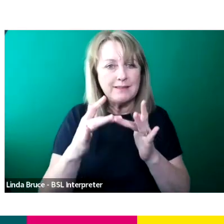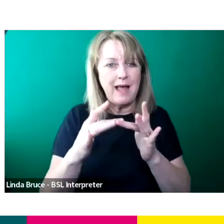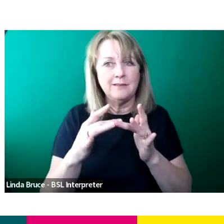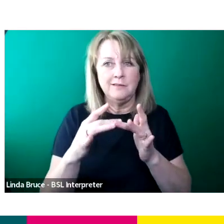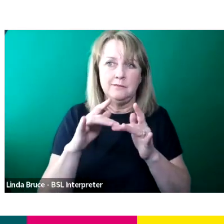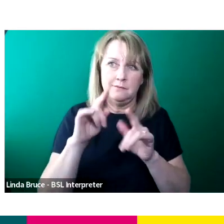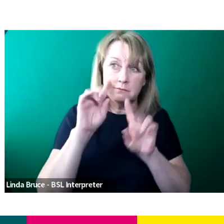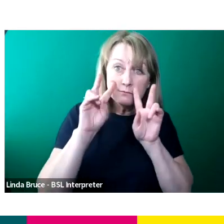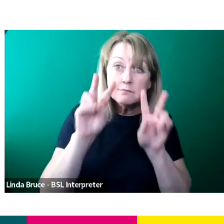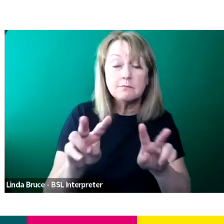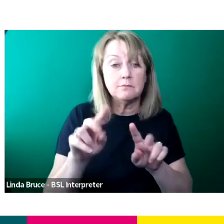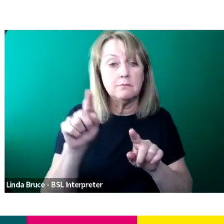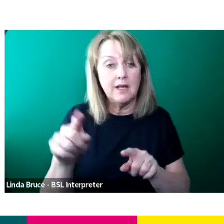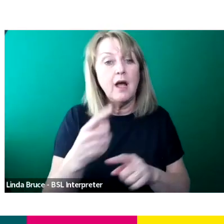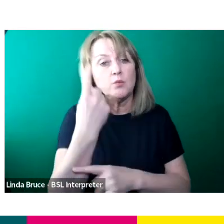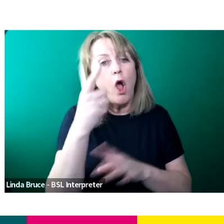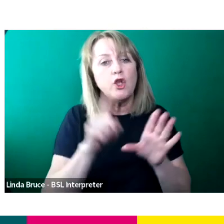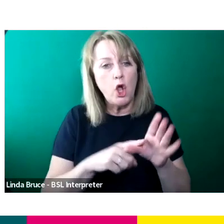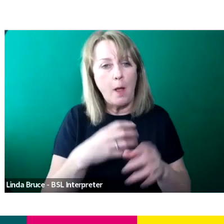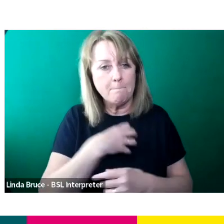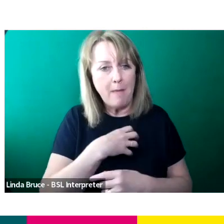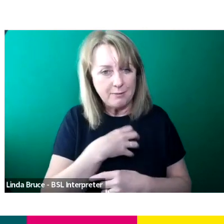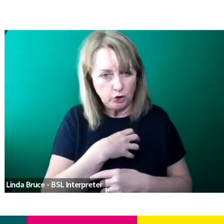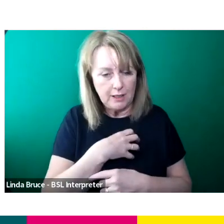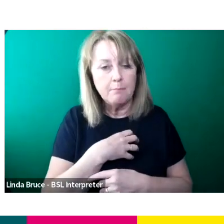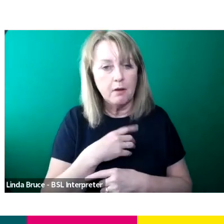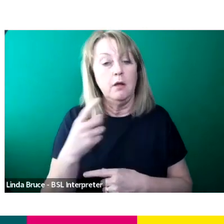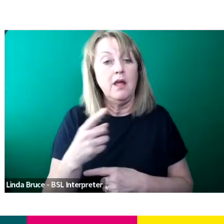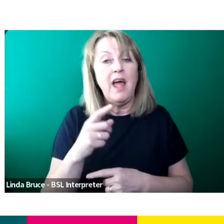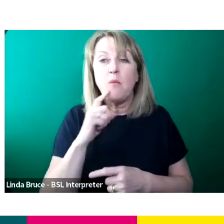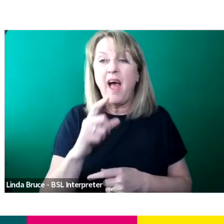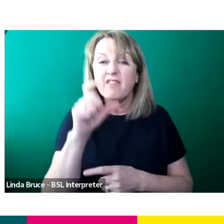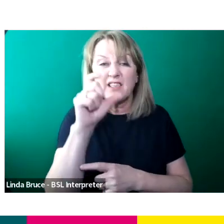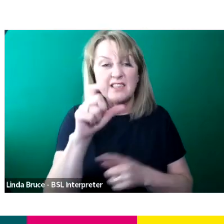So it's basically a yearlong membership and we do like CD clinics across the year.